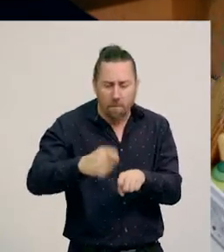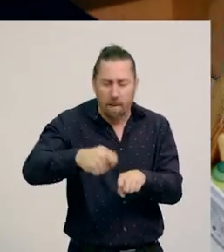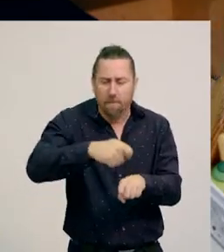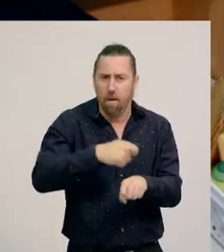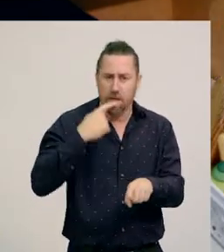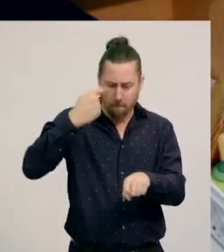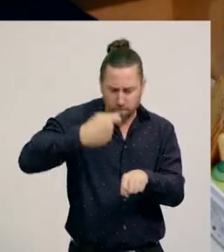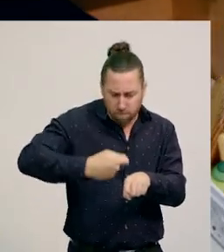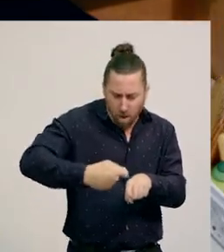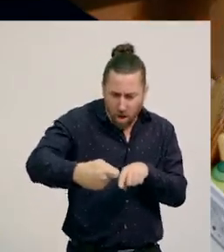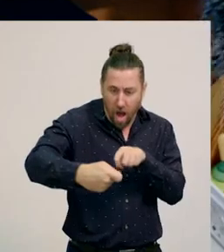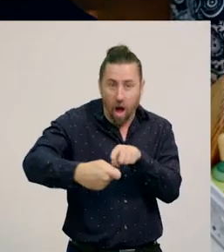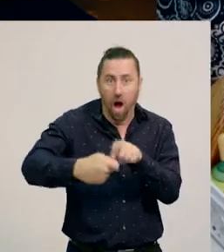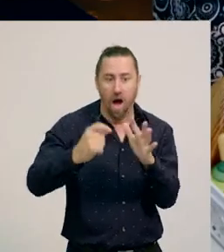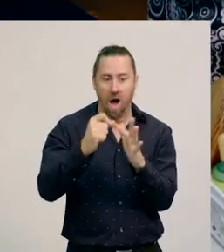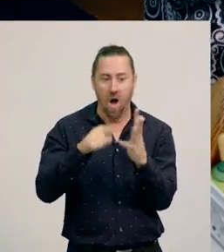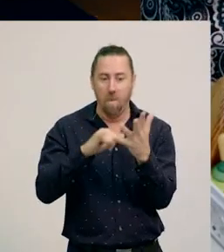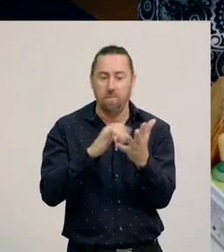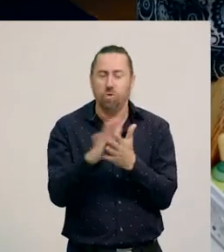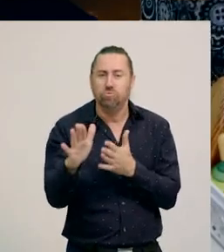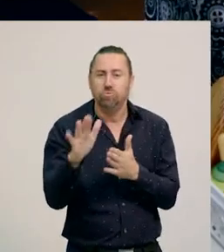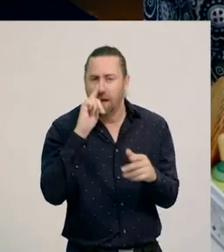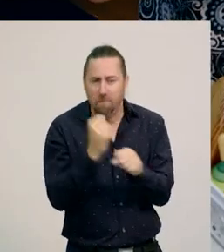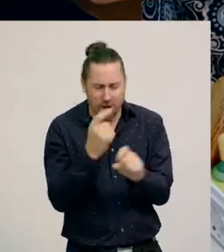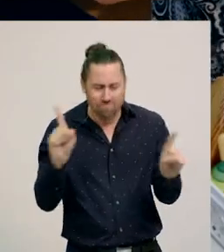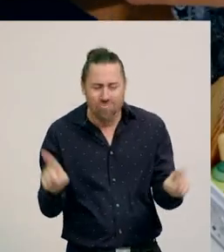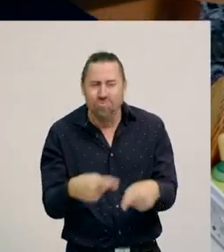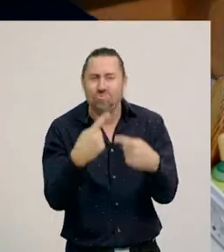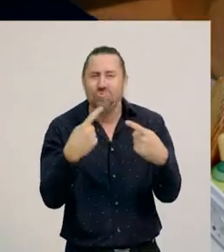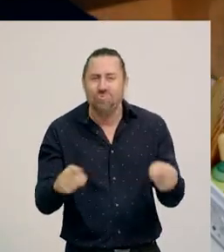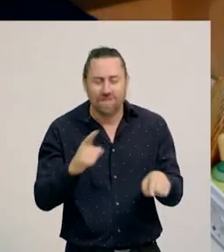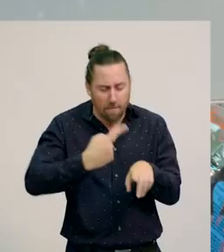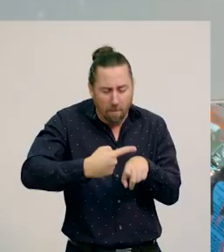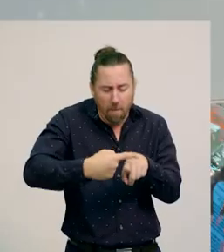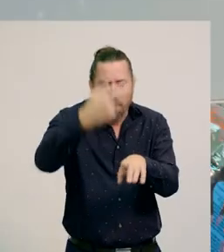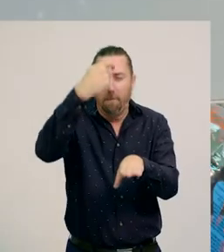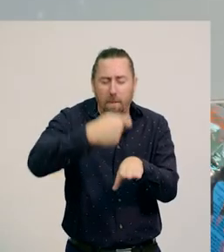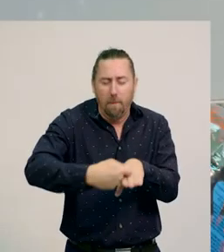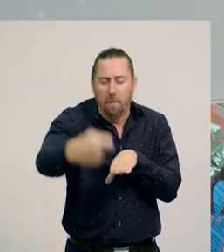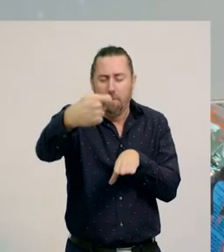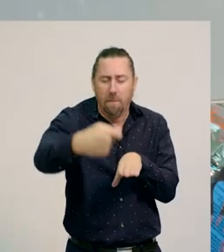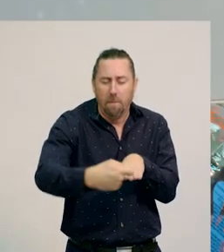And so, by pushing the stick along, you get rhythmic sounds along these bumps.